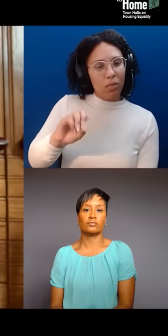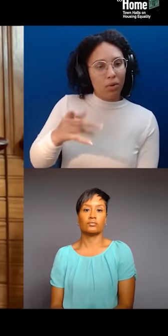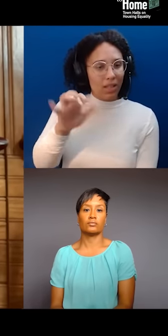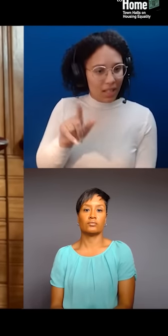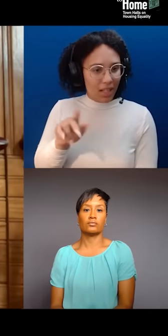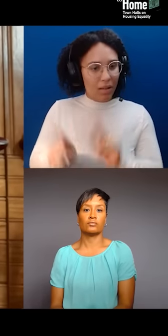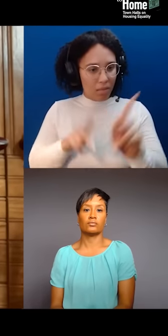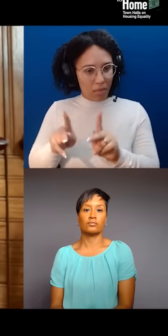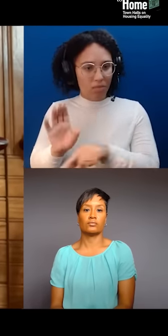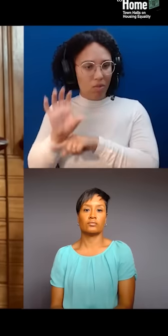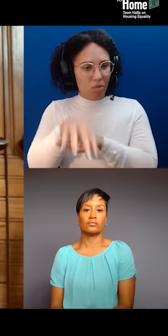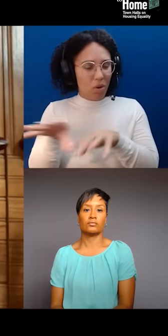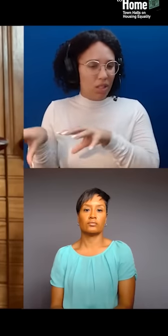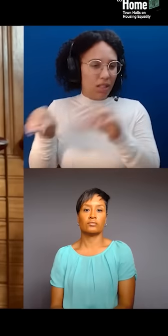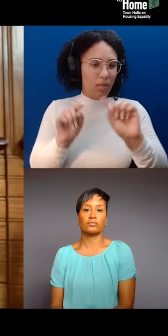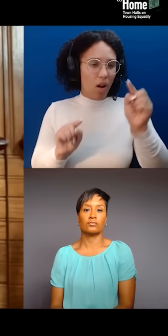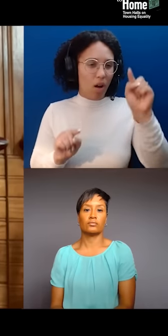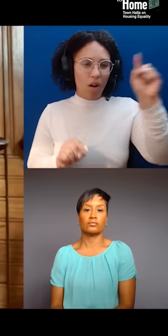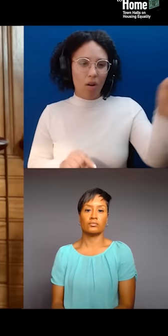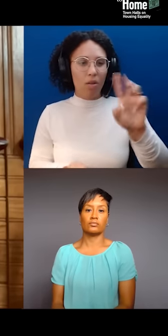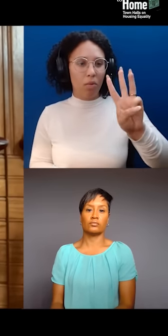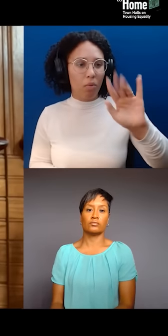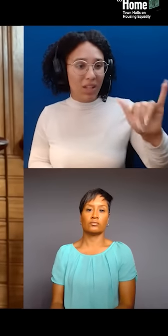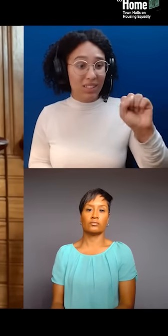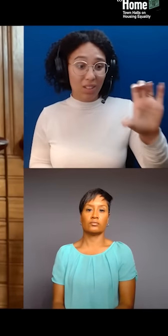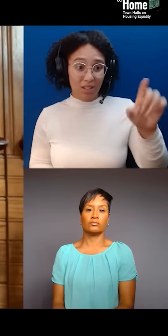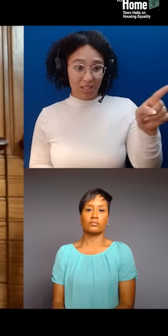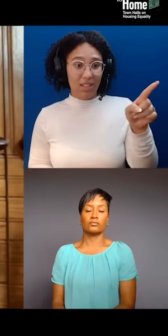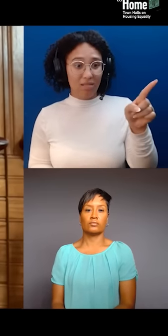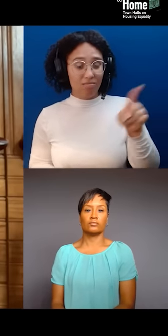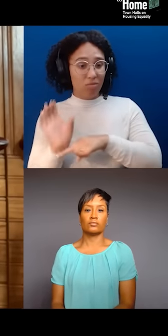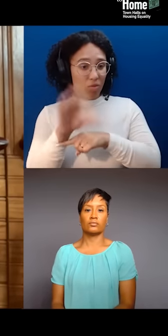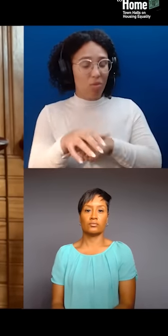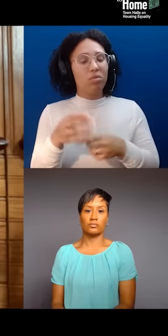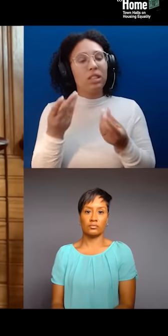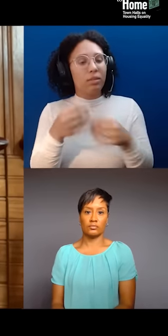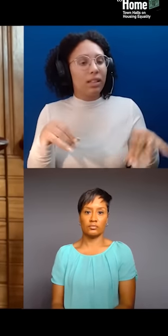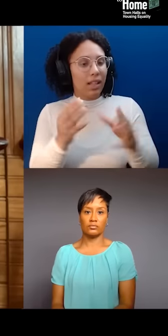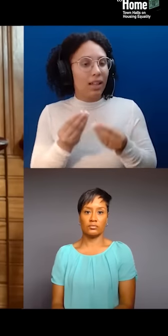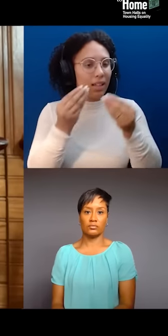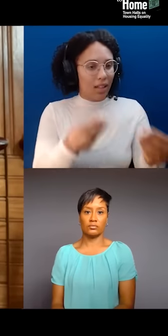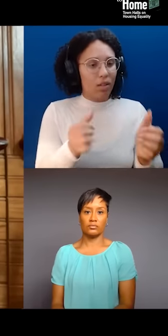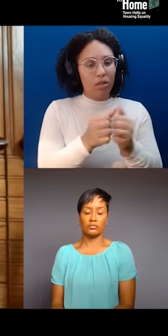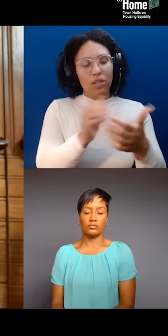in a shared relationship with Menominee people. Thinking about giving it back,